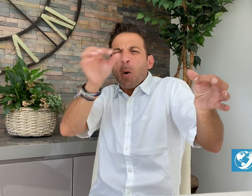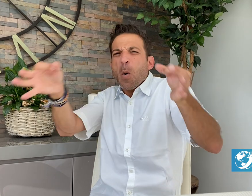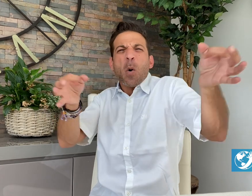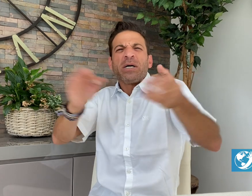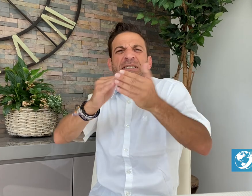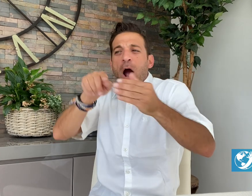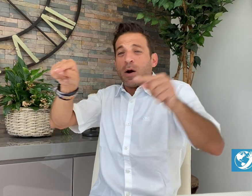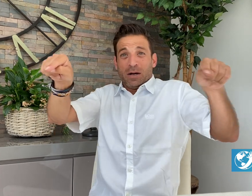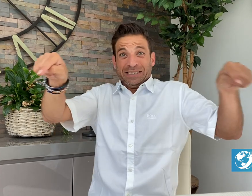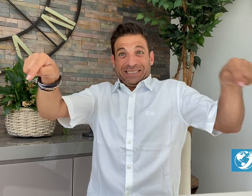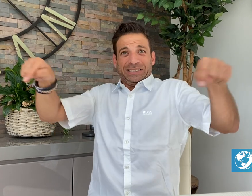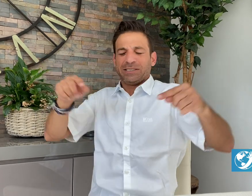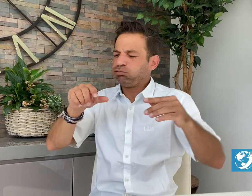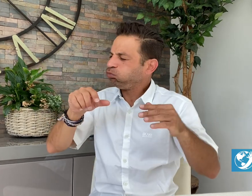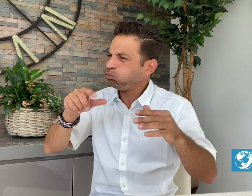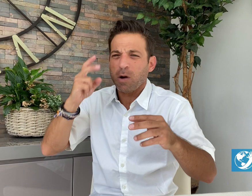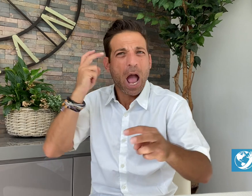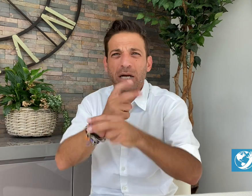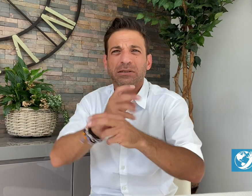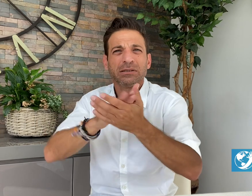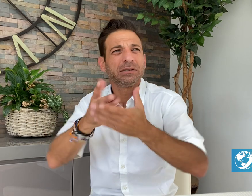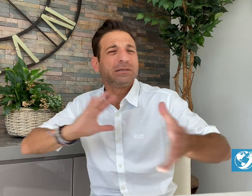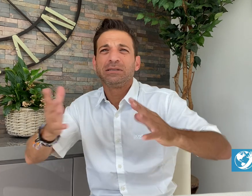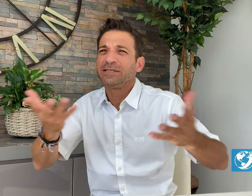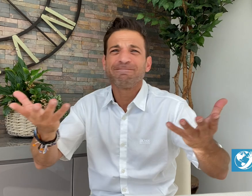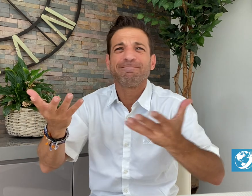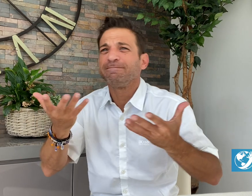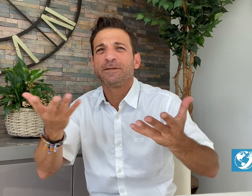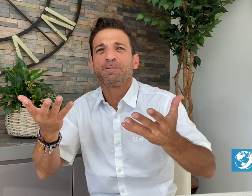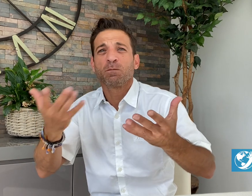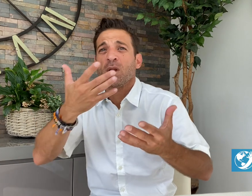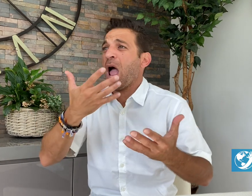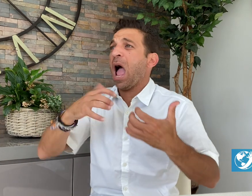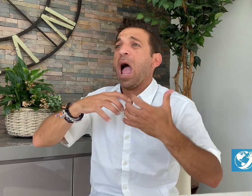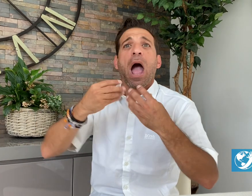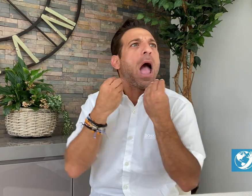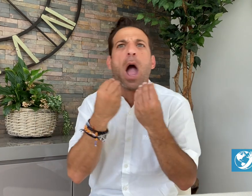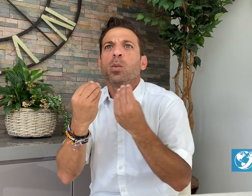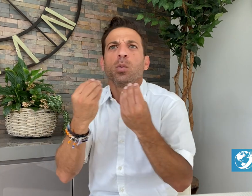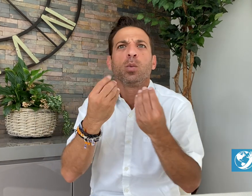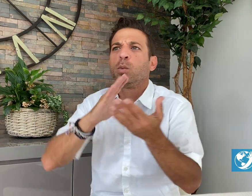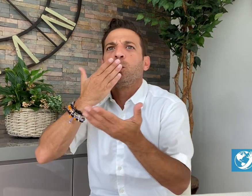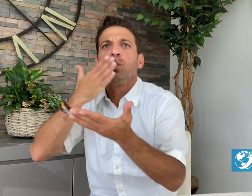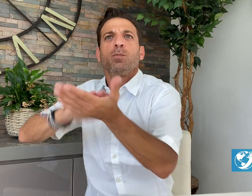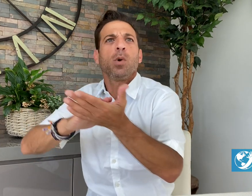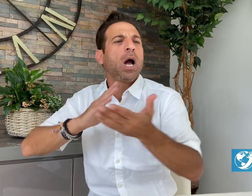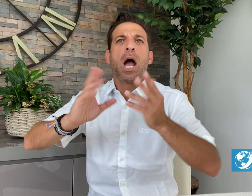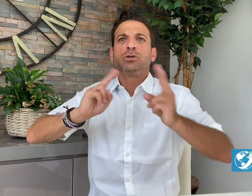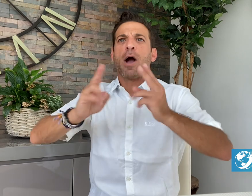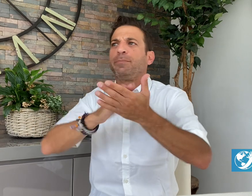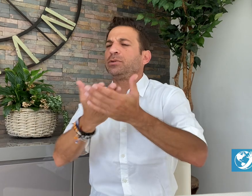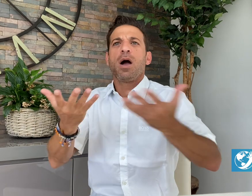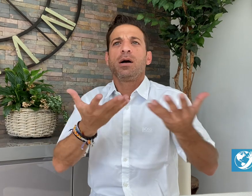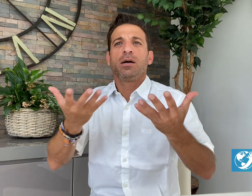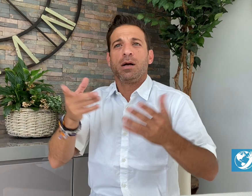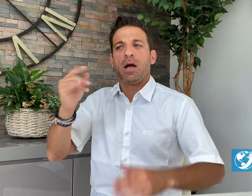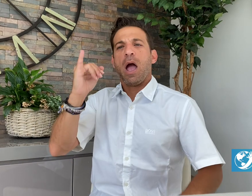in small towns. The primary way to book an interpreter is through